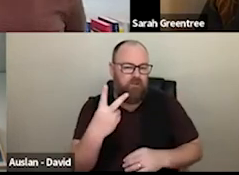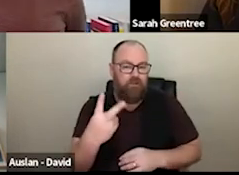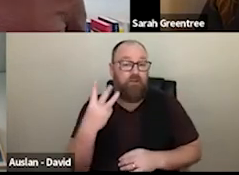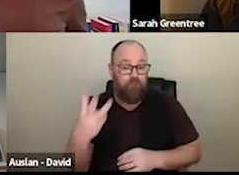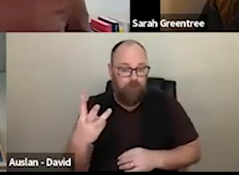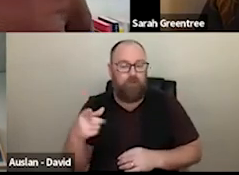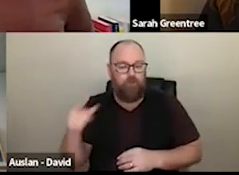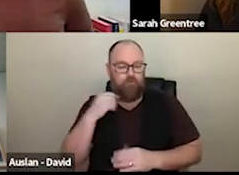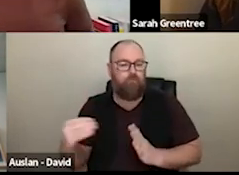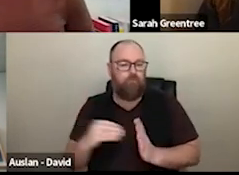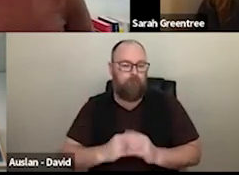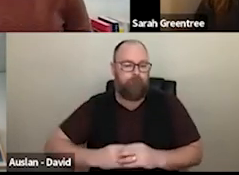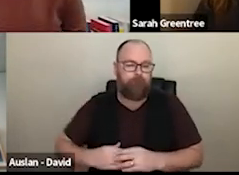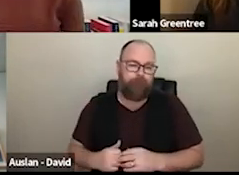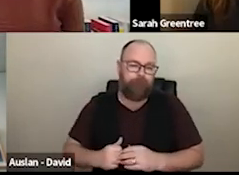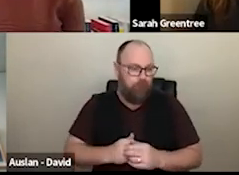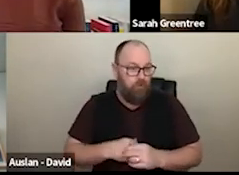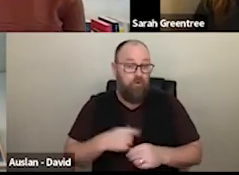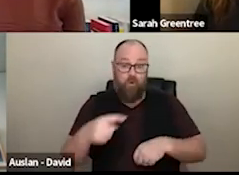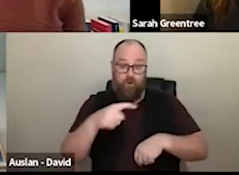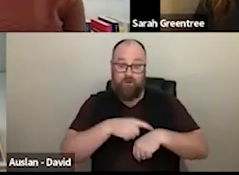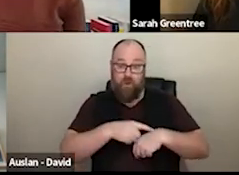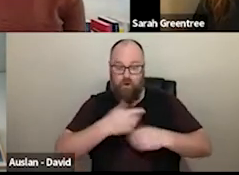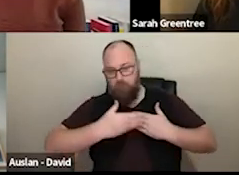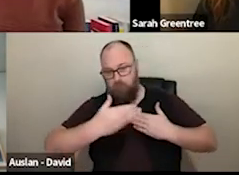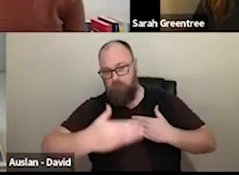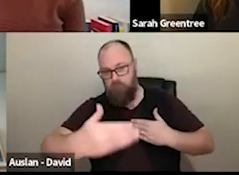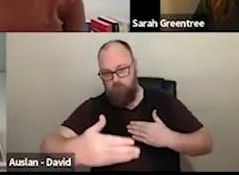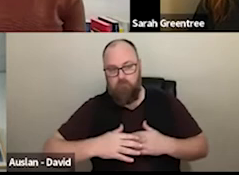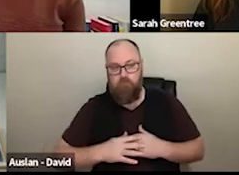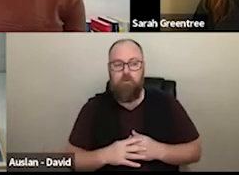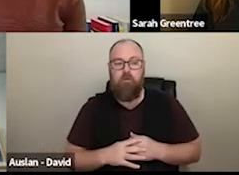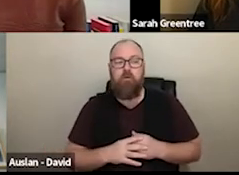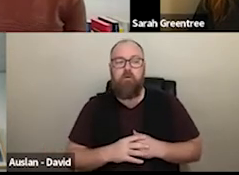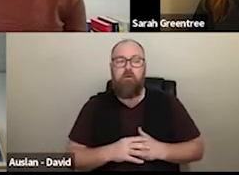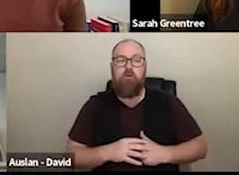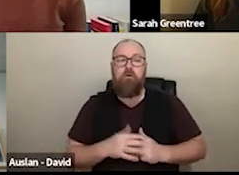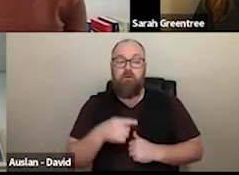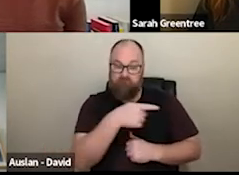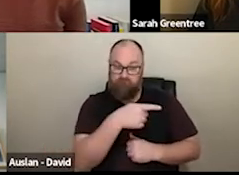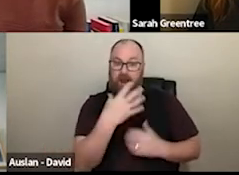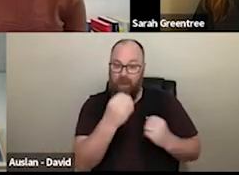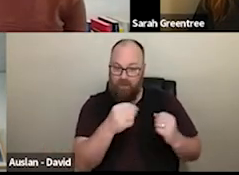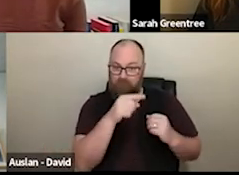you can see now that we've got the application and the guidelines are available. timelines, you can see that we have the application, and the guidelines are available on the website and fabric, the 14th, it's a closing date for